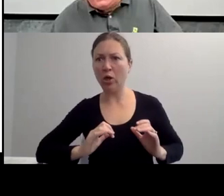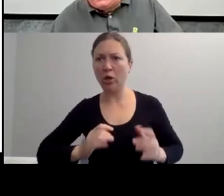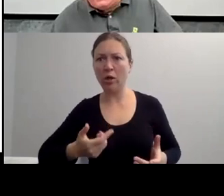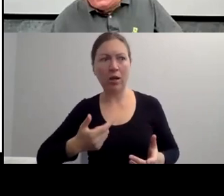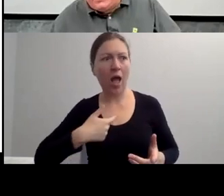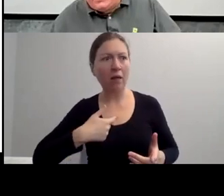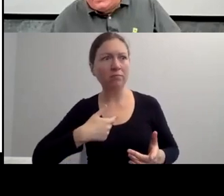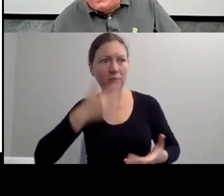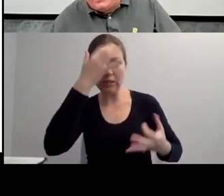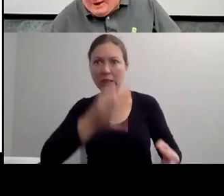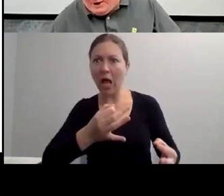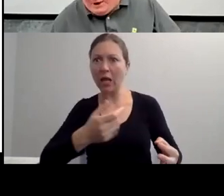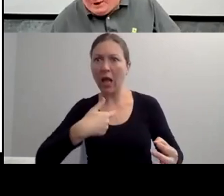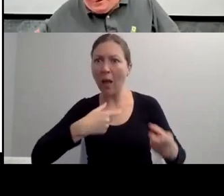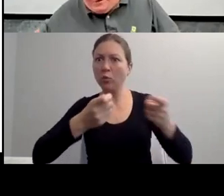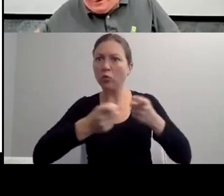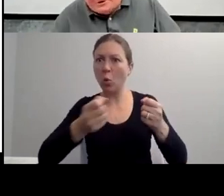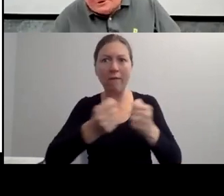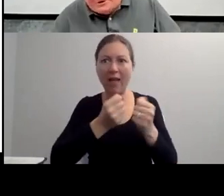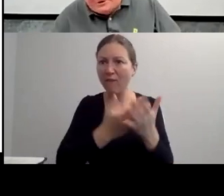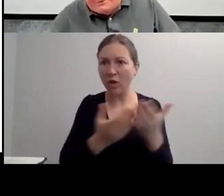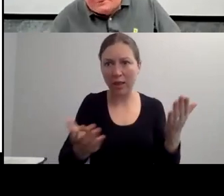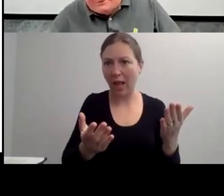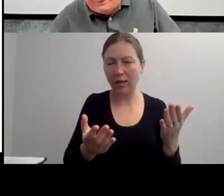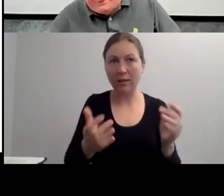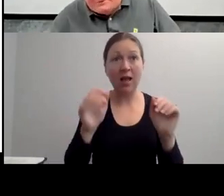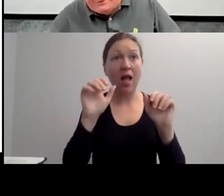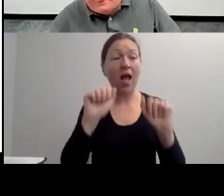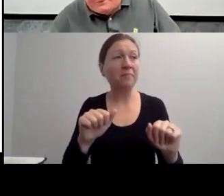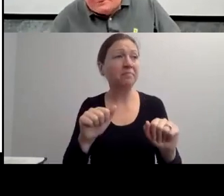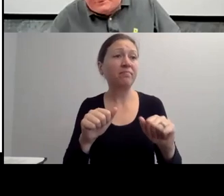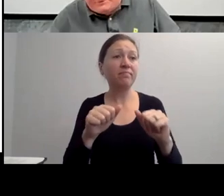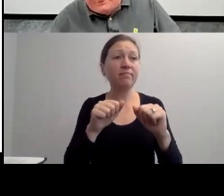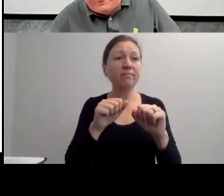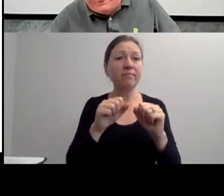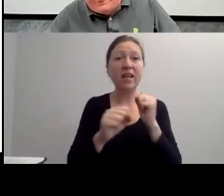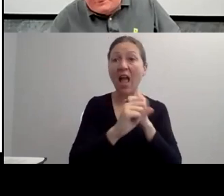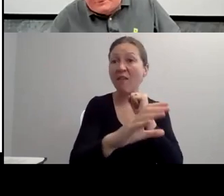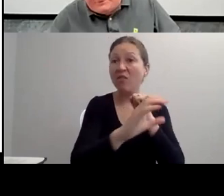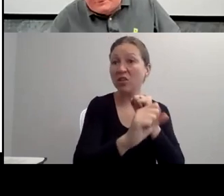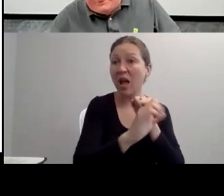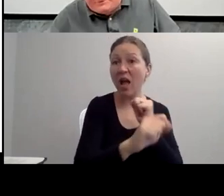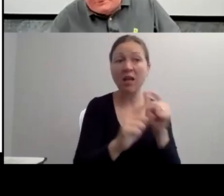IT MEANS THAT PEOPLE WITH DISABILITIES ARE CONSIDERED FULL CITIZENS WITH EQUAL OPPORTUNITY